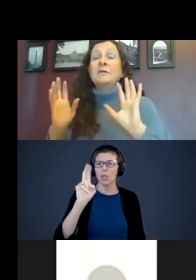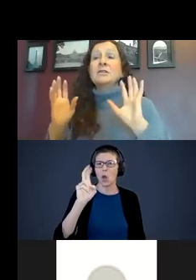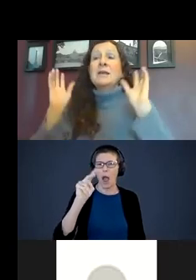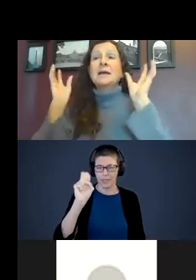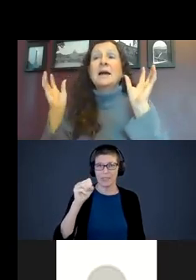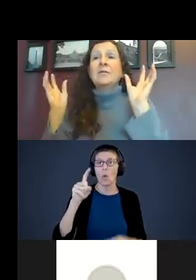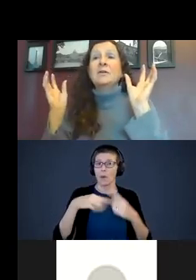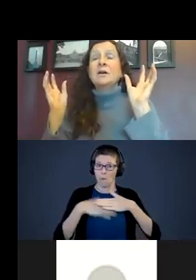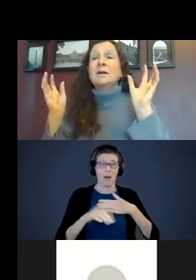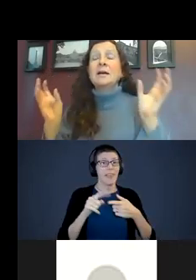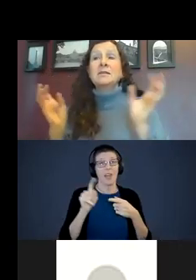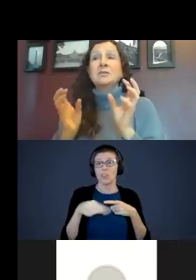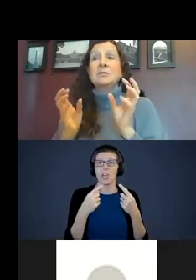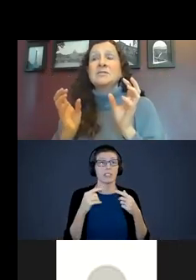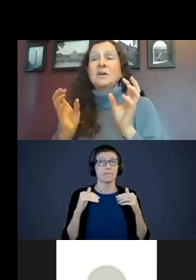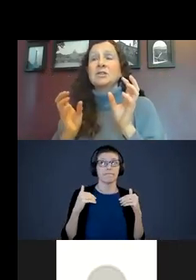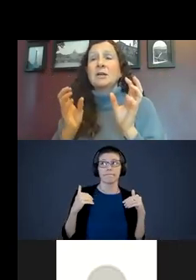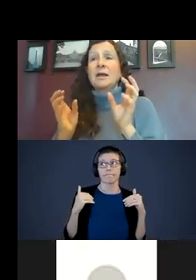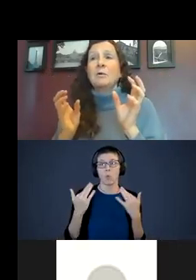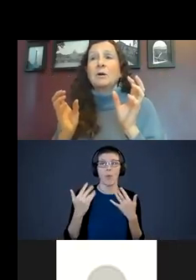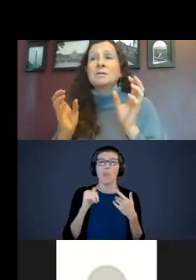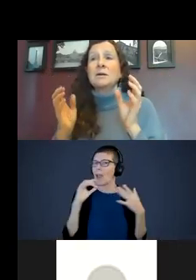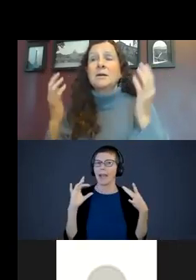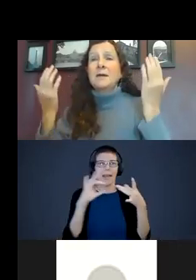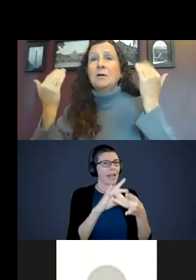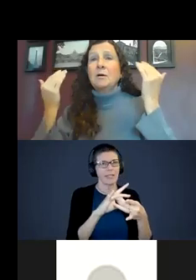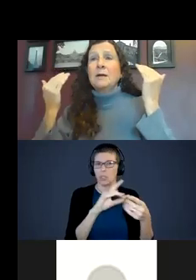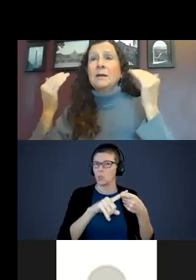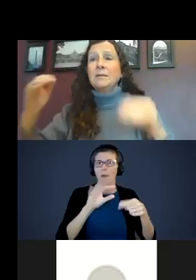are just hanging out. They are not connected to these functioning networks that are already in the